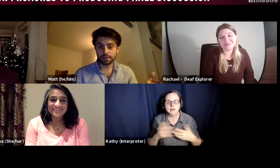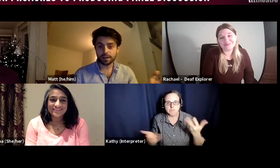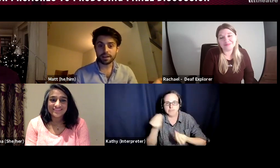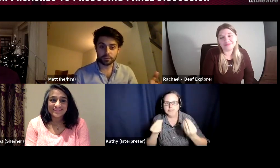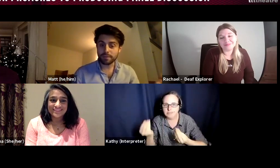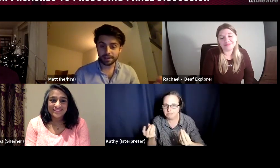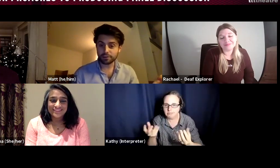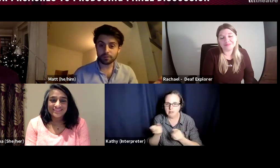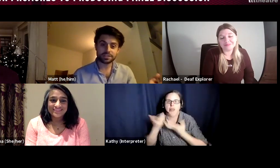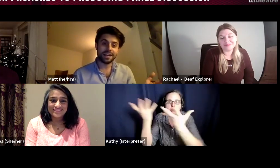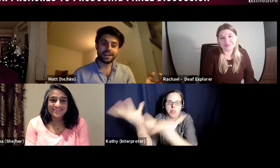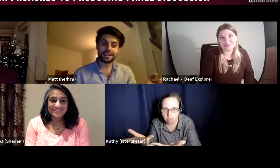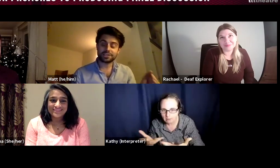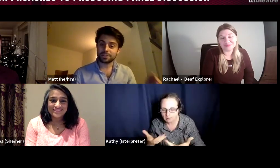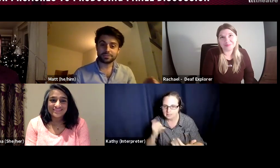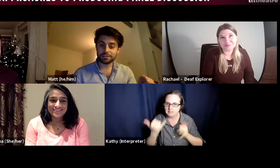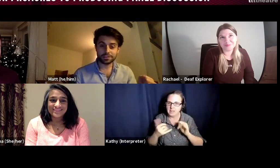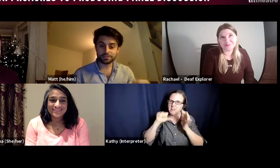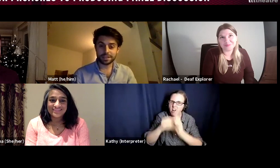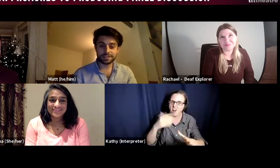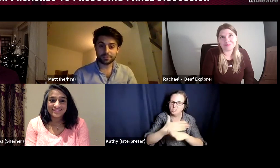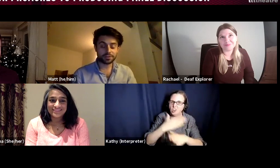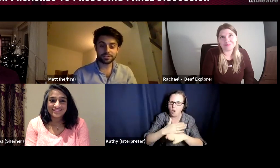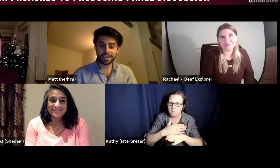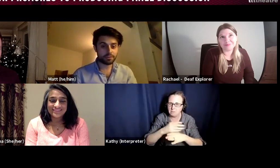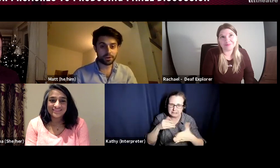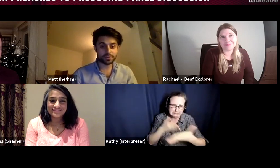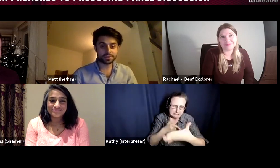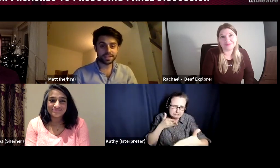like with many jobs, sometimes there are just really difficult scary moments,